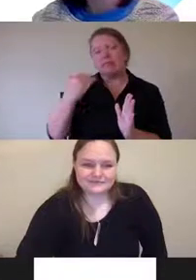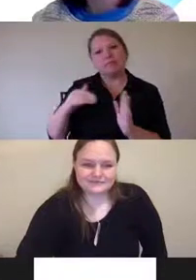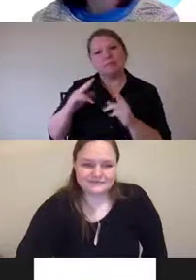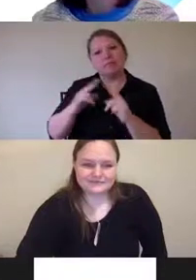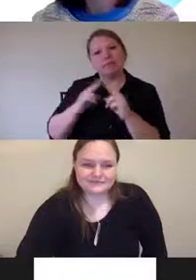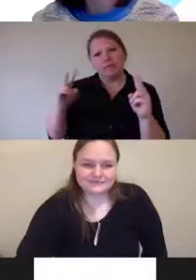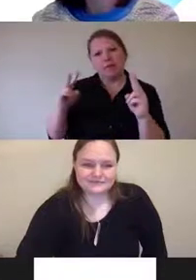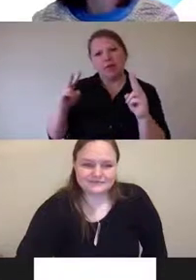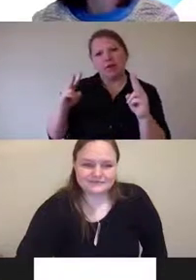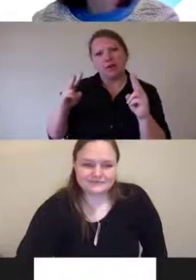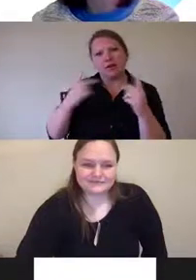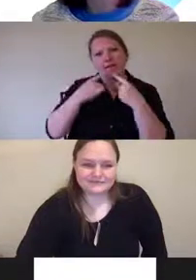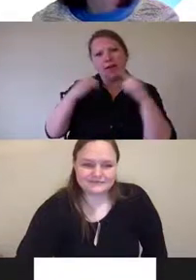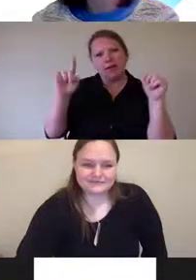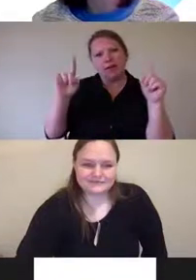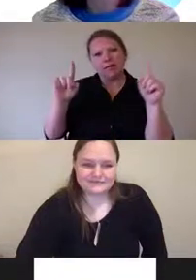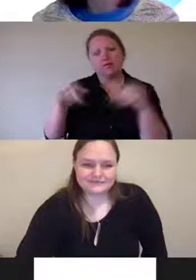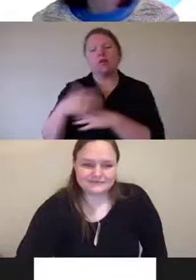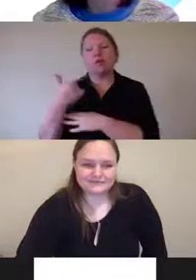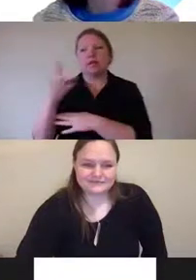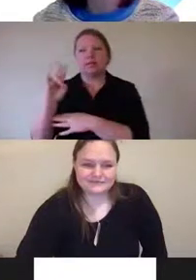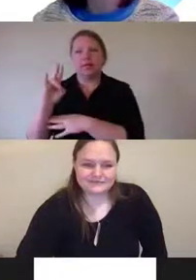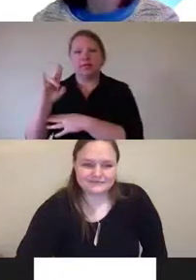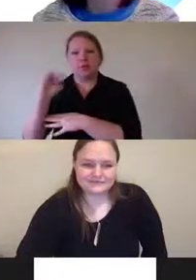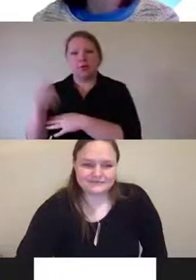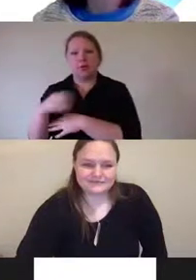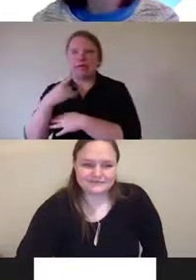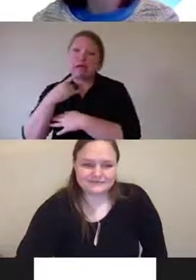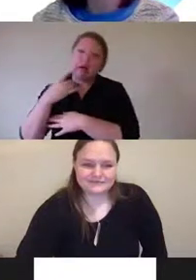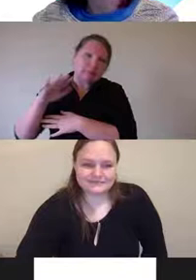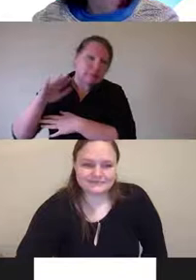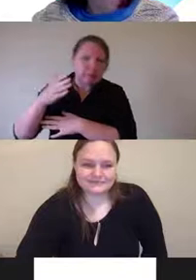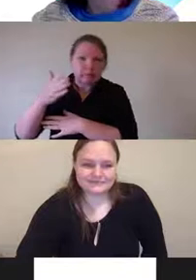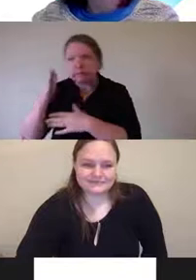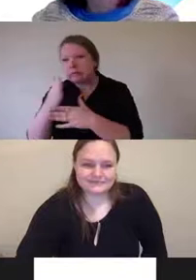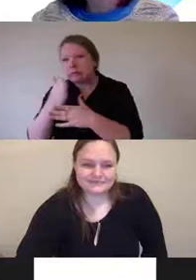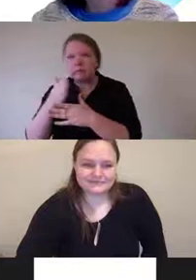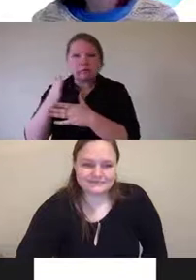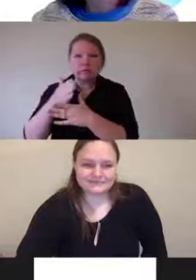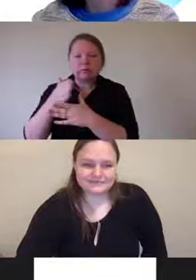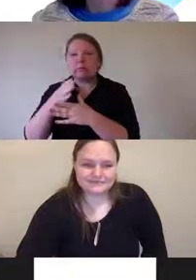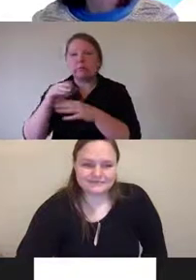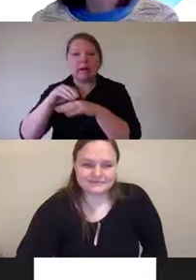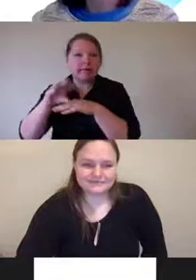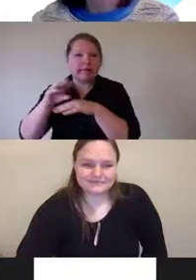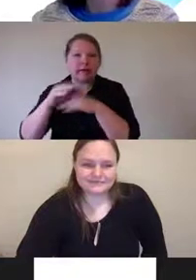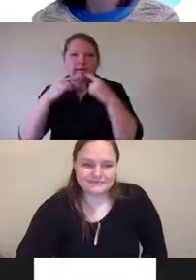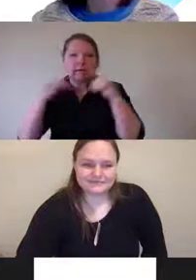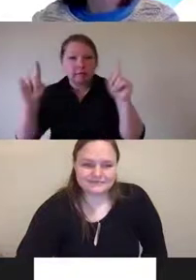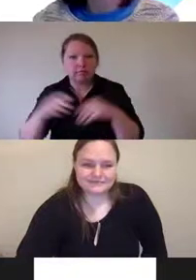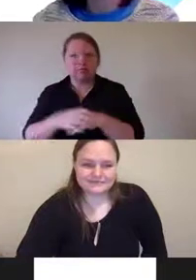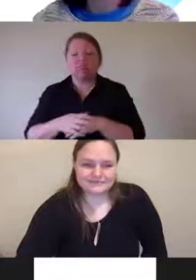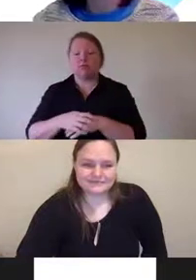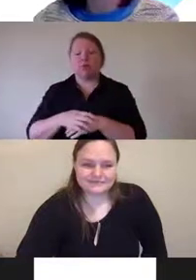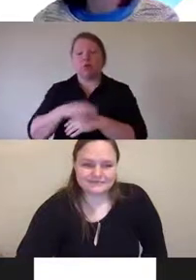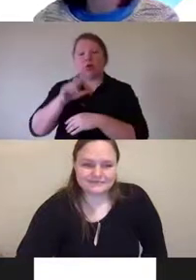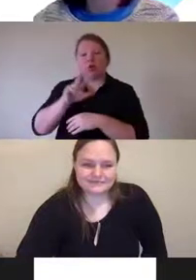27% said somewhat effective, 32% said not effective